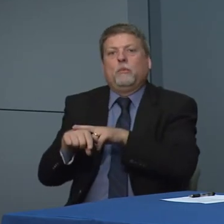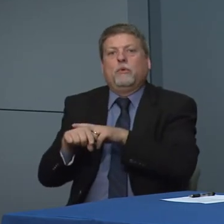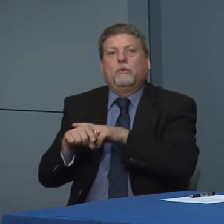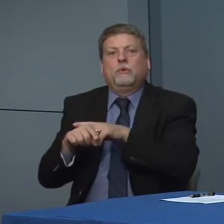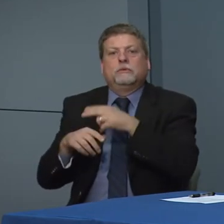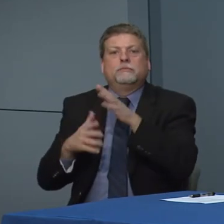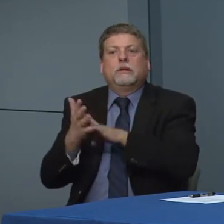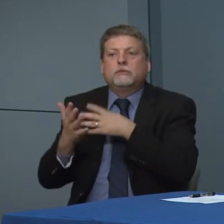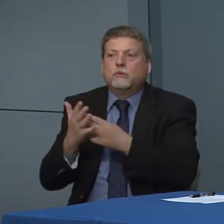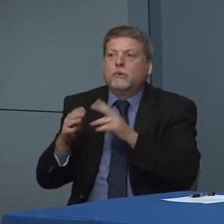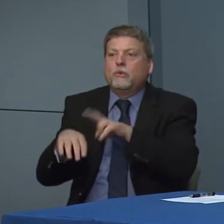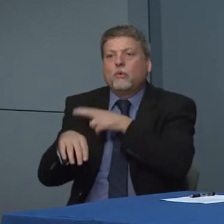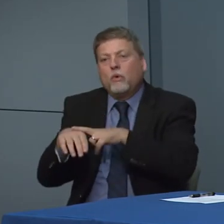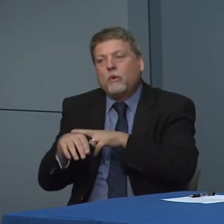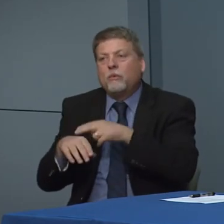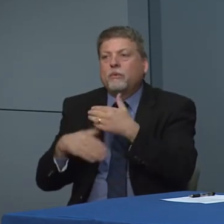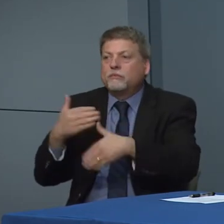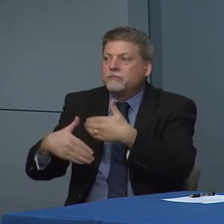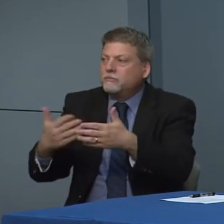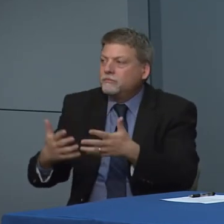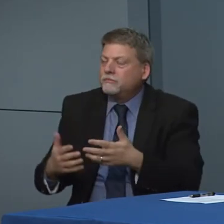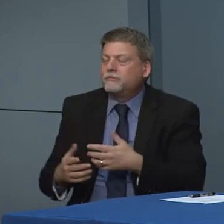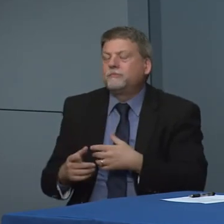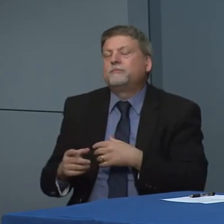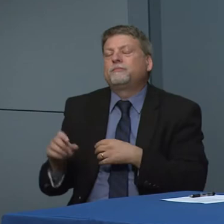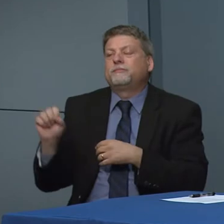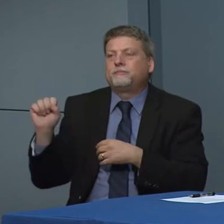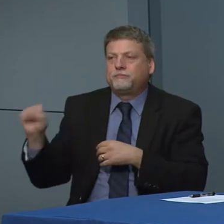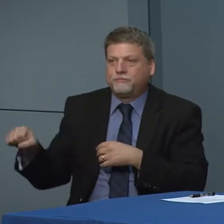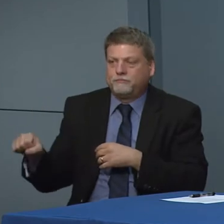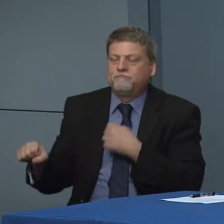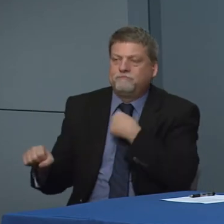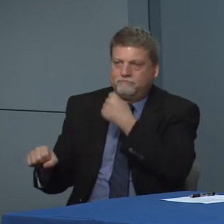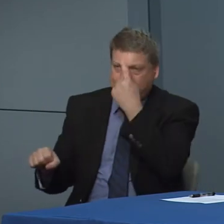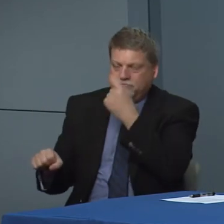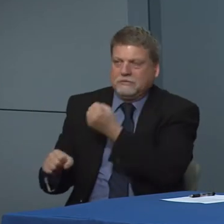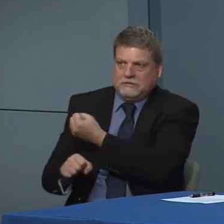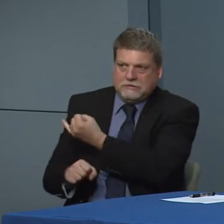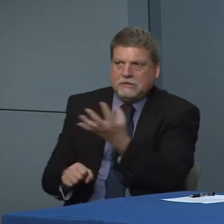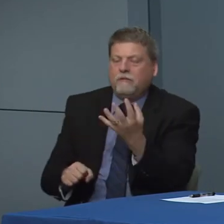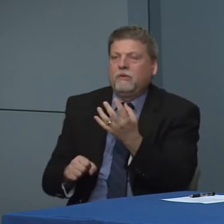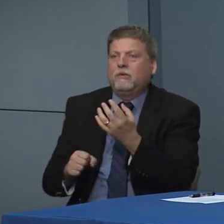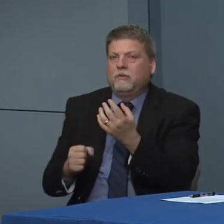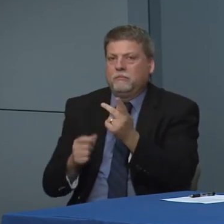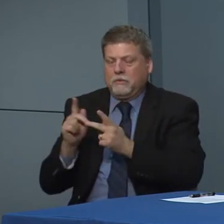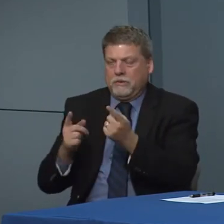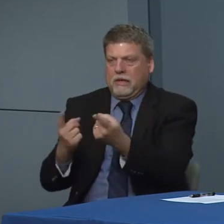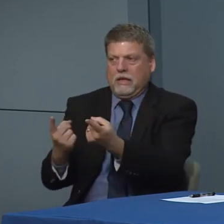ish. Yes, that is you that is a question.